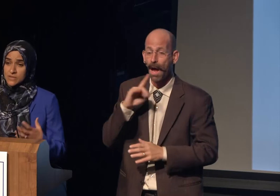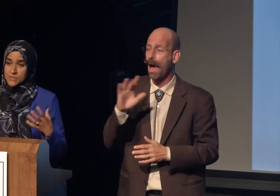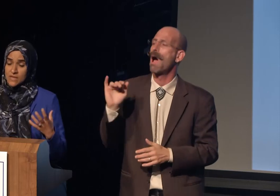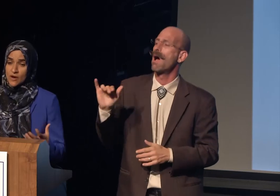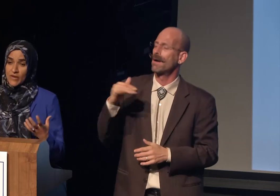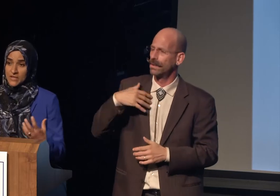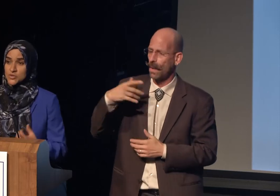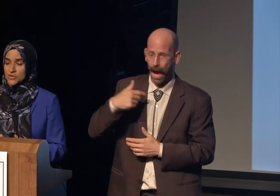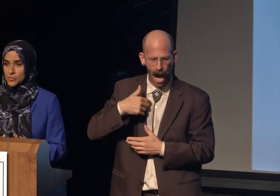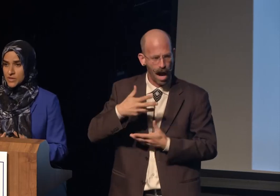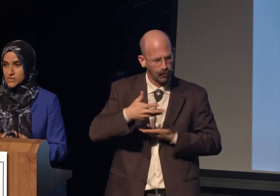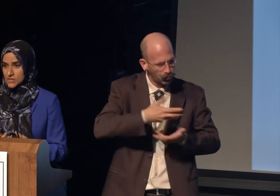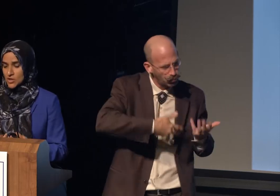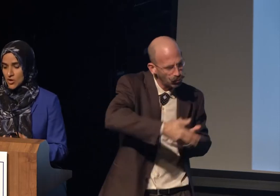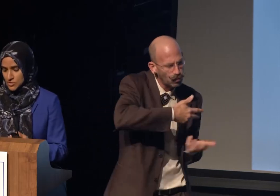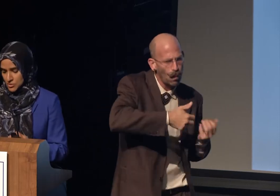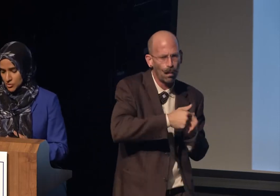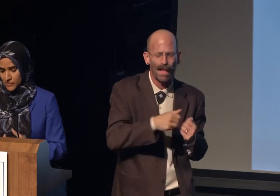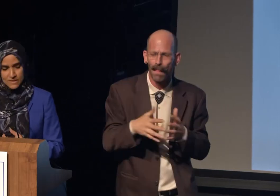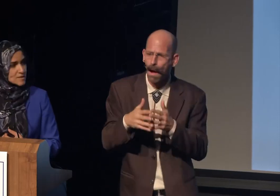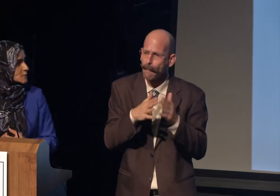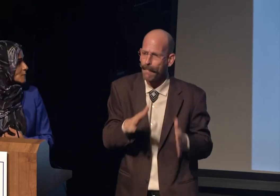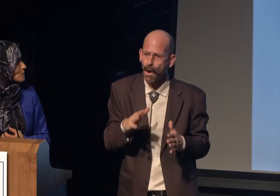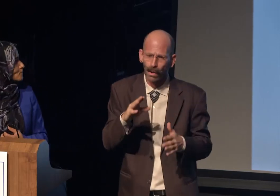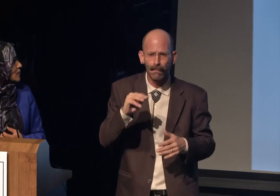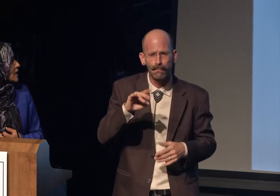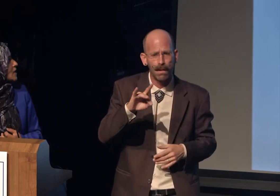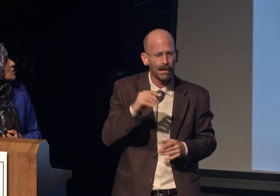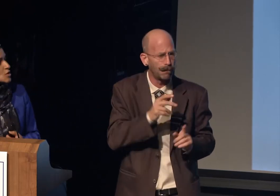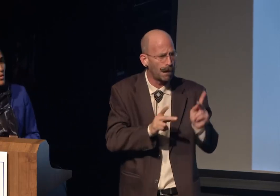of answering the president's call to service.